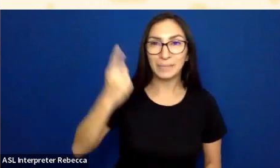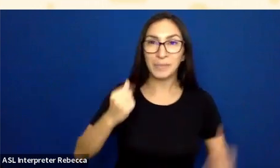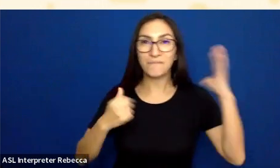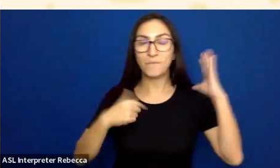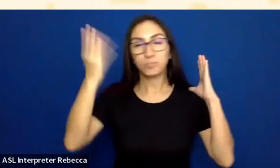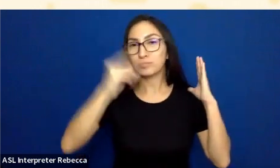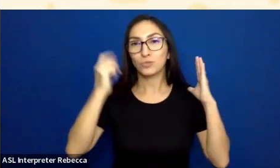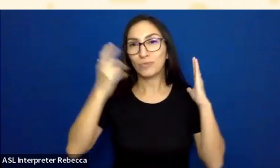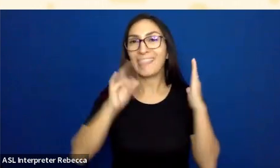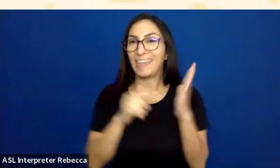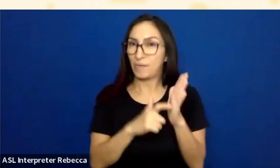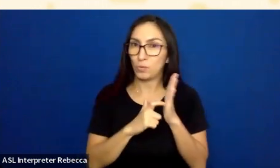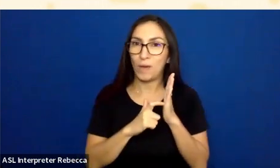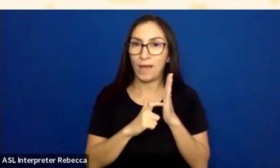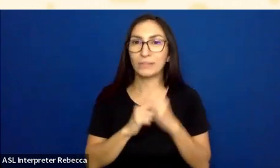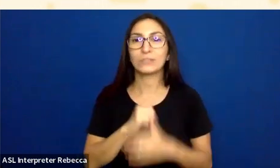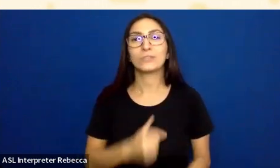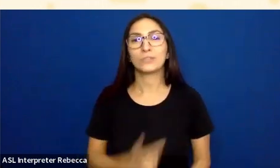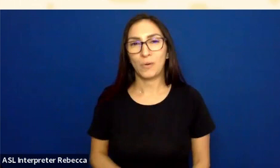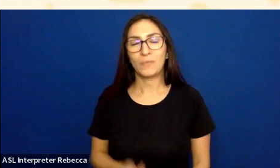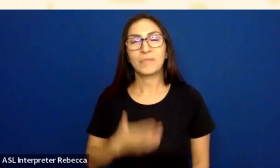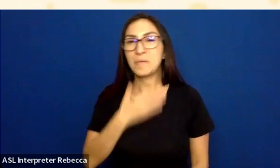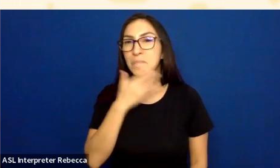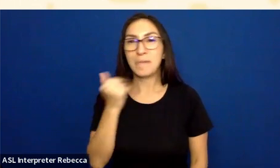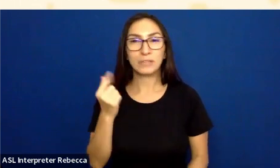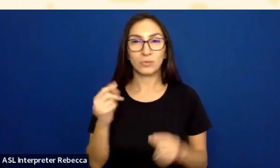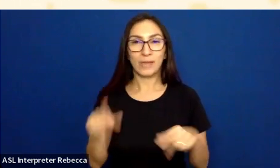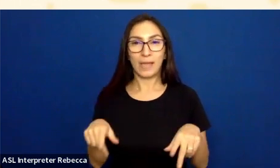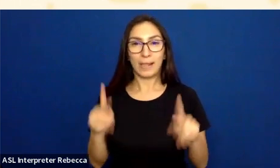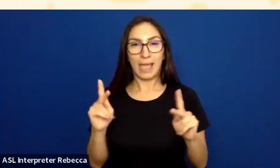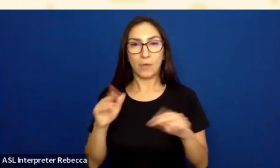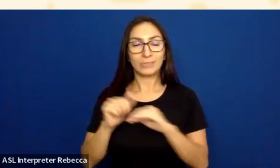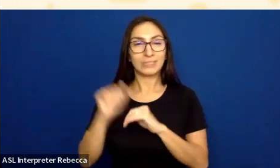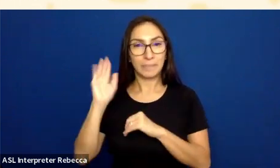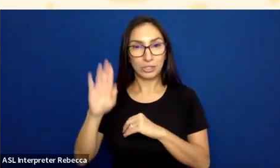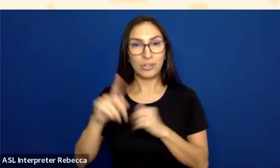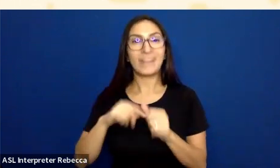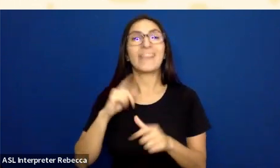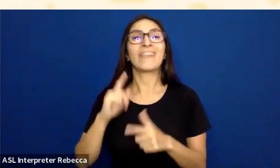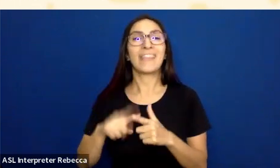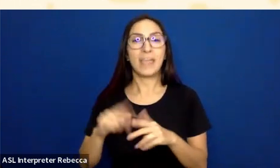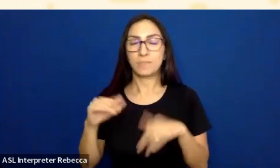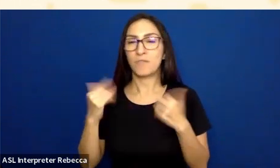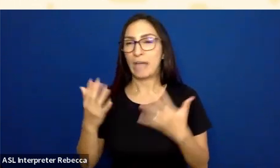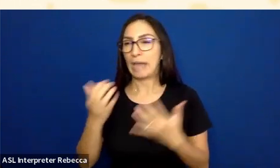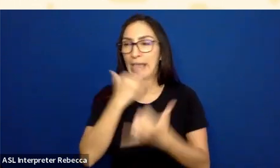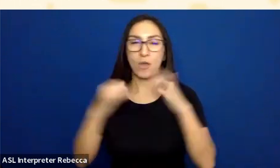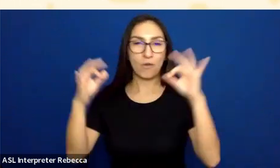I think it’s better to usually allow submission, and then provide error feedback, error messaging.